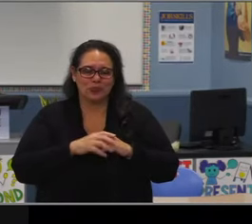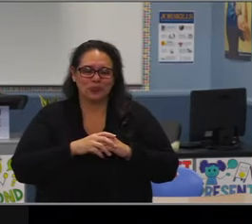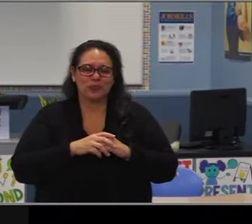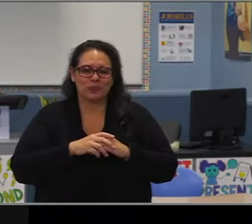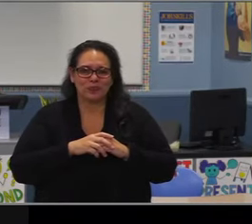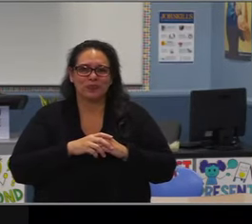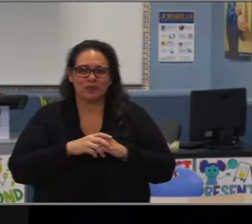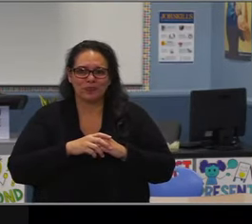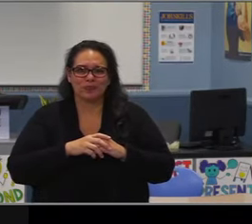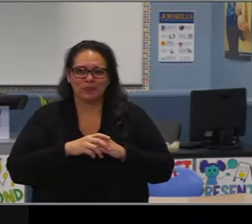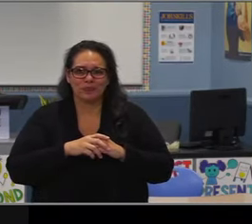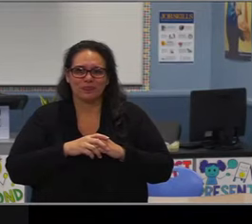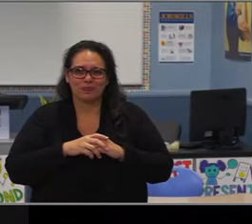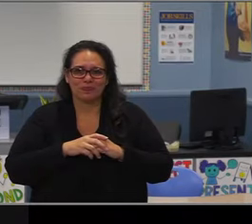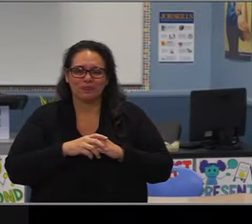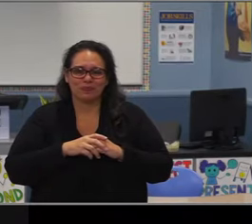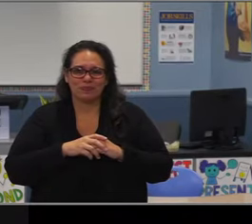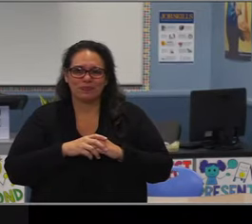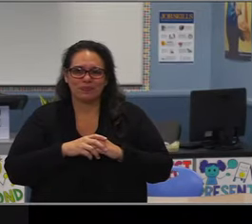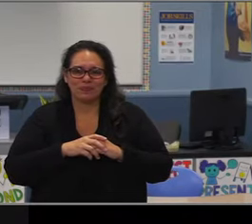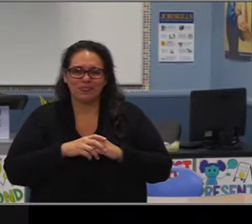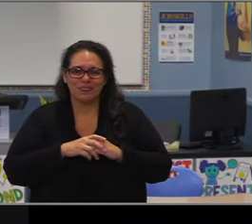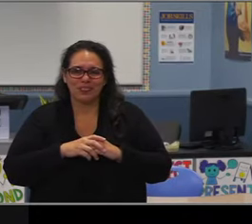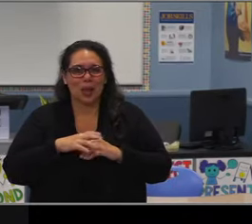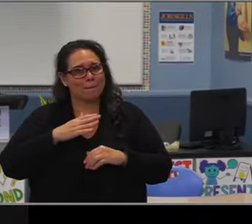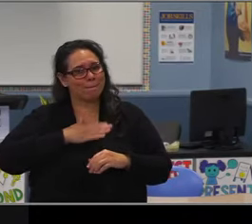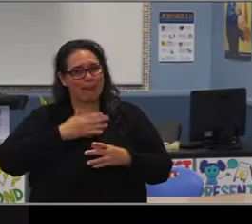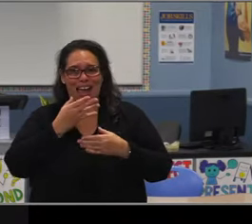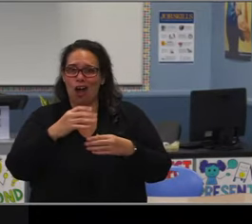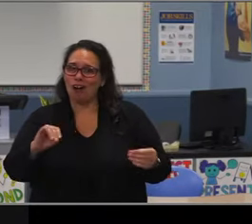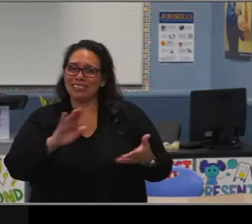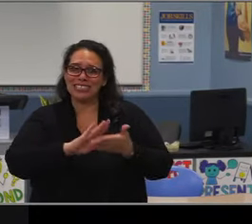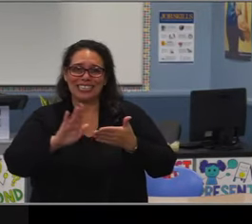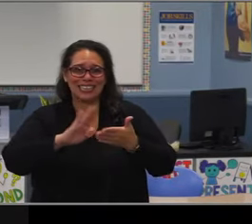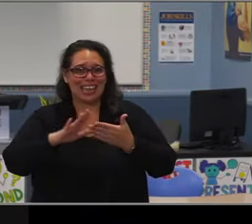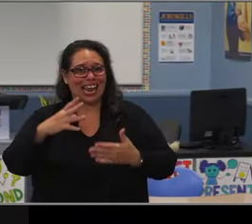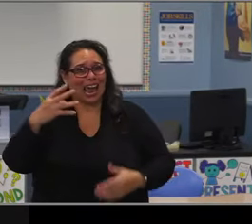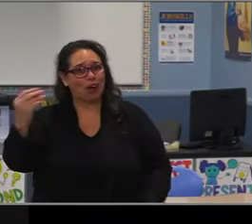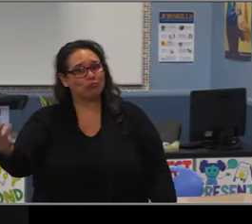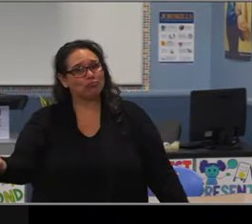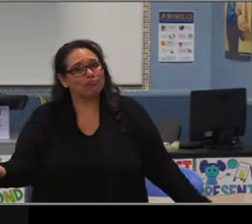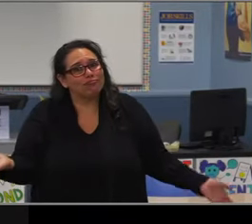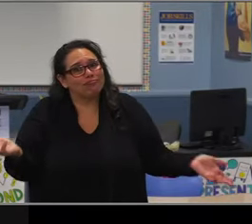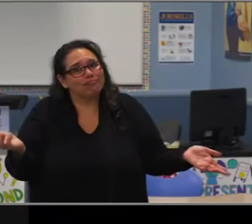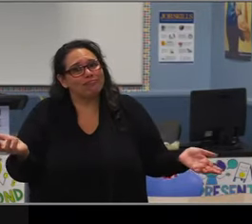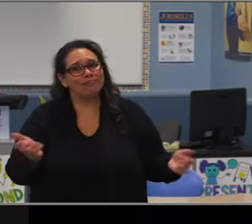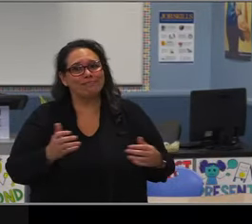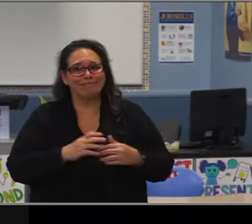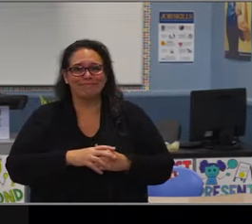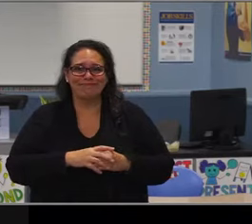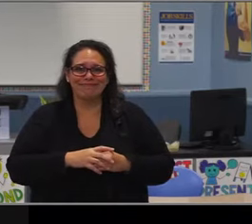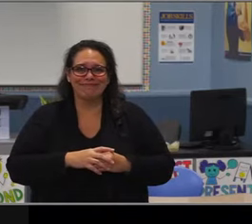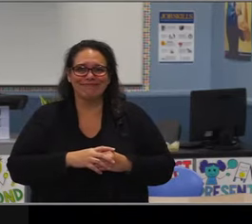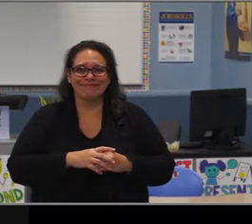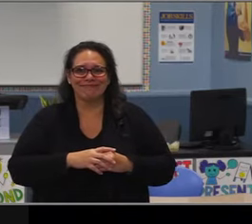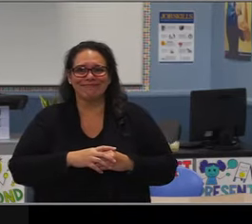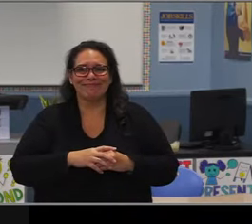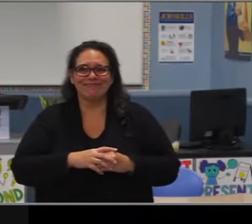Mr. Meyer, I wanted to congratulate you on your retirement and say, thank you for you're over six decades